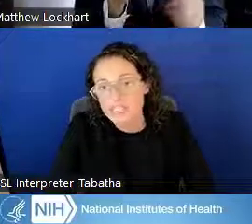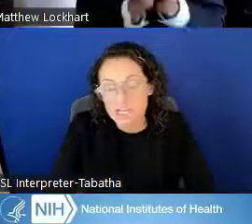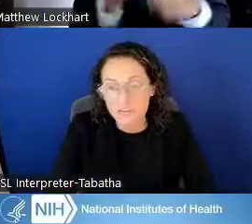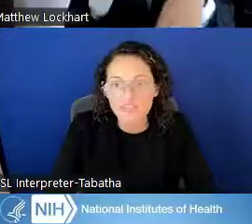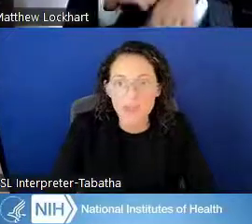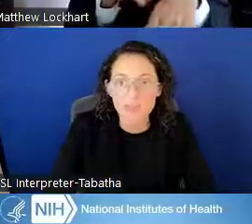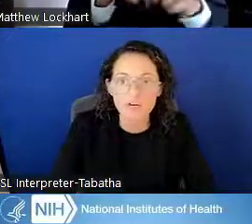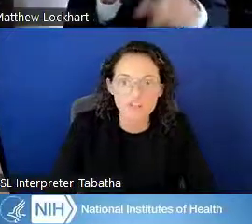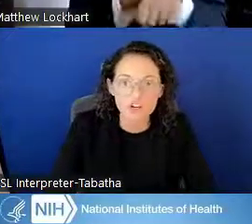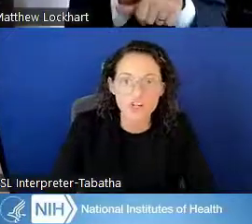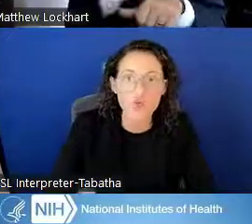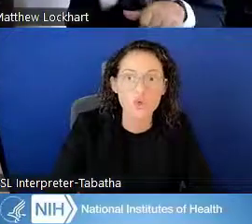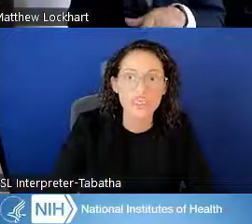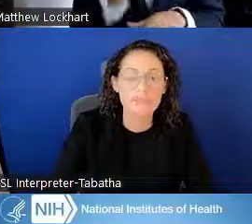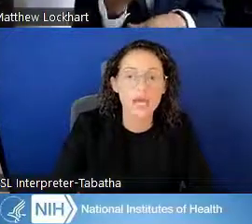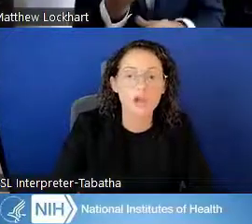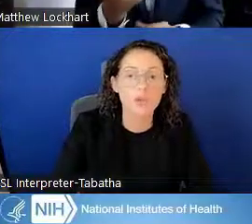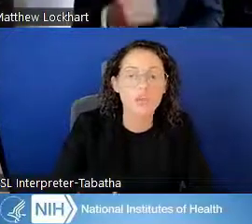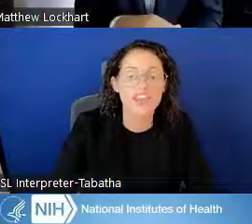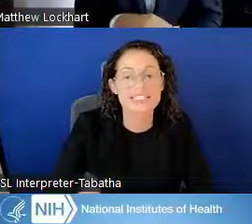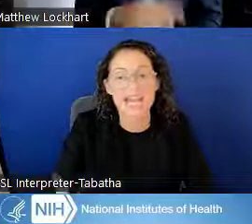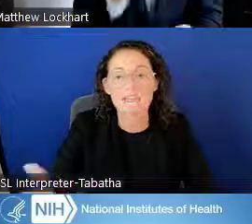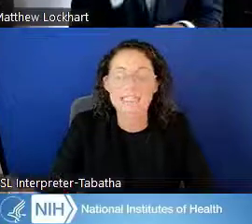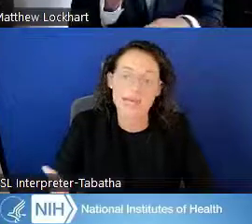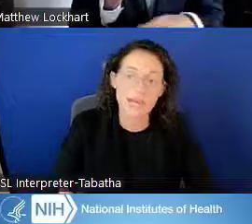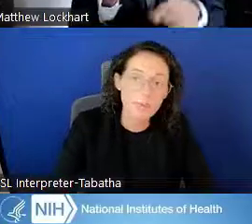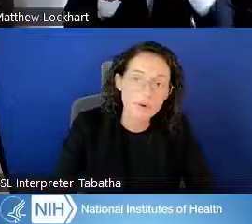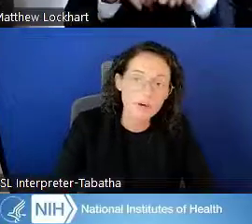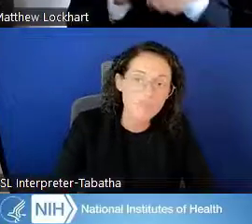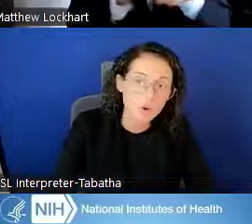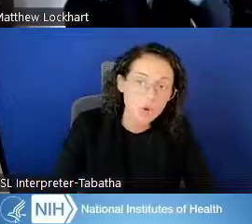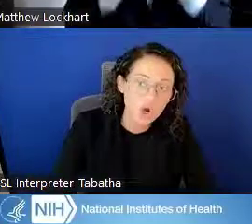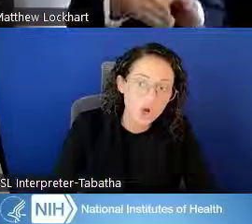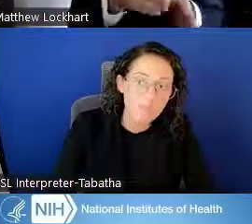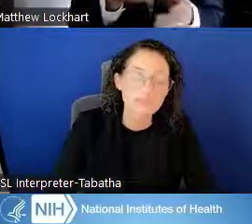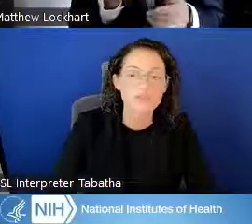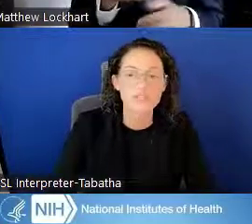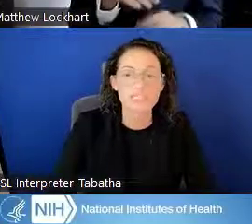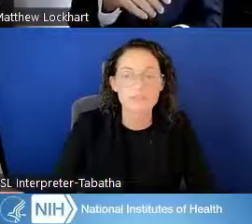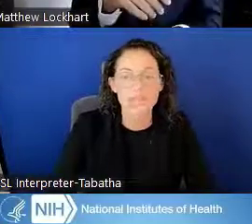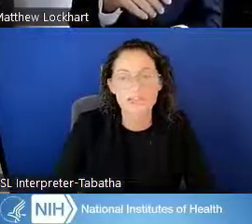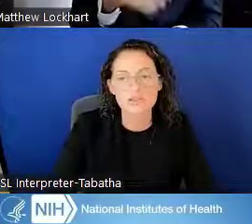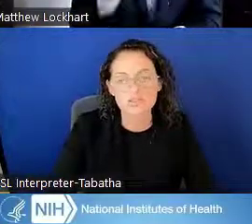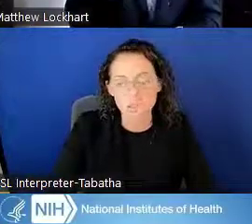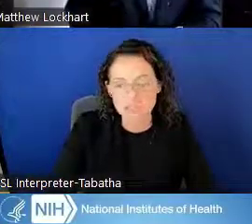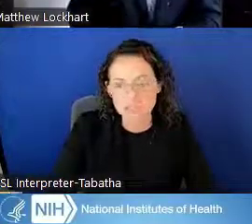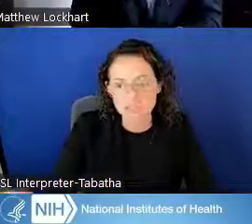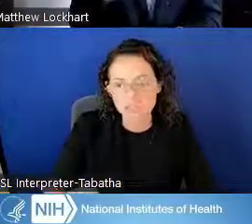Some of the prefer you email with a time to set up a phone call, really depends on the person.